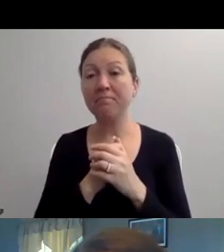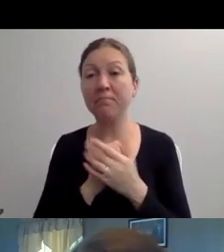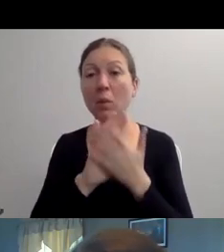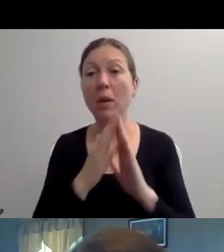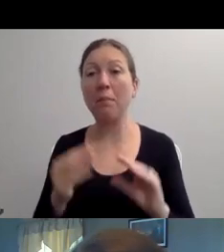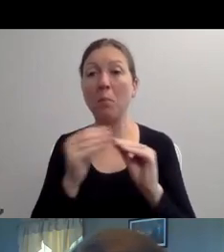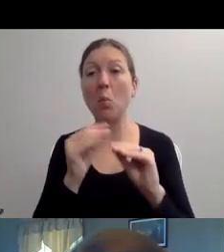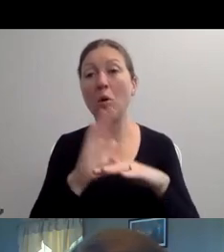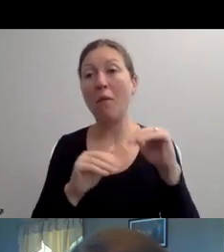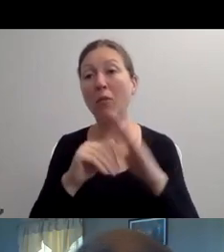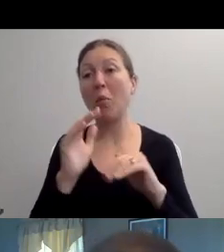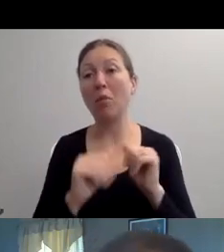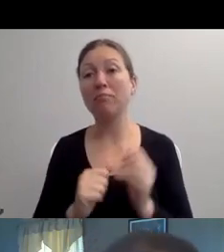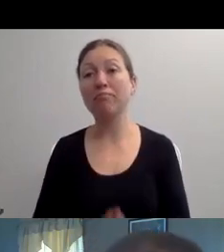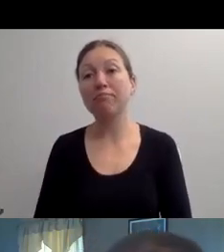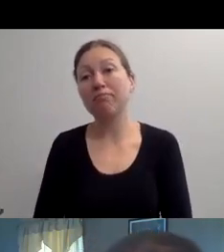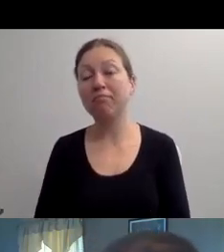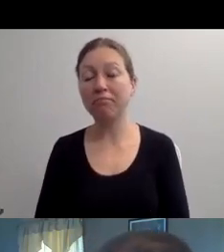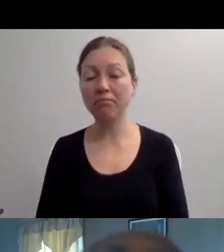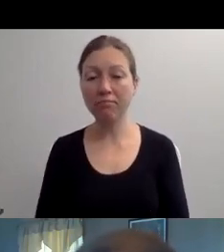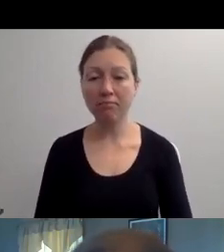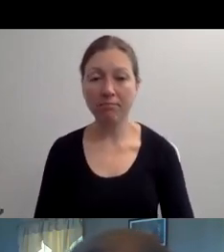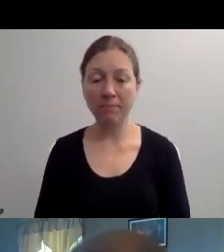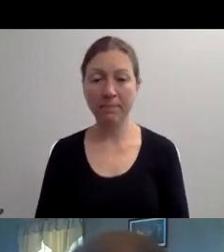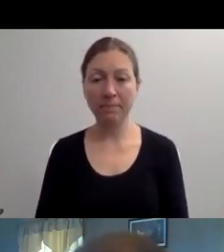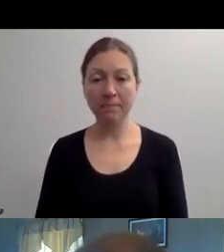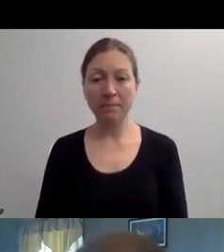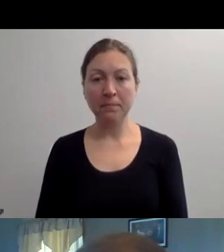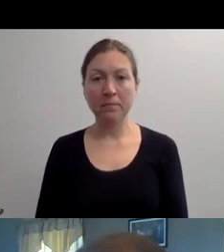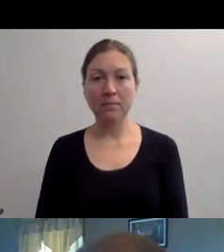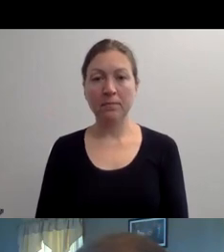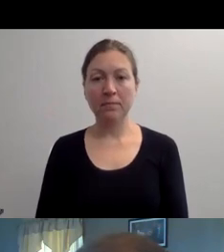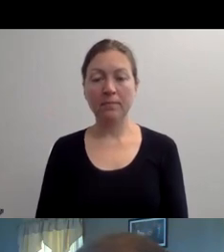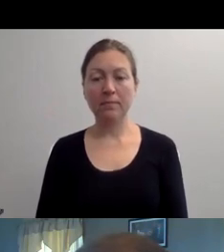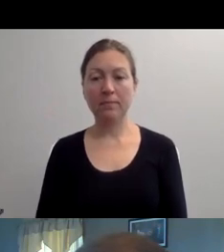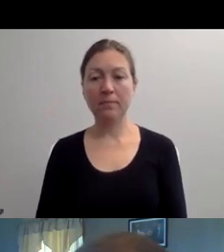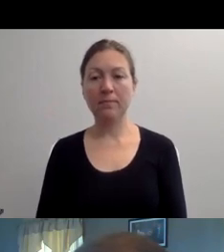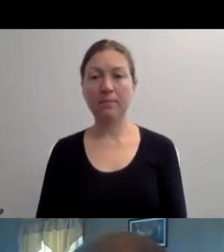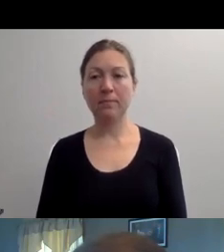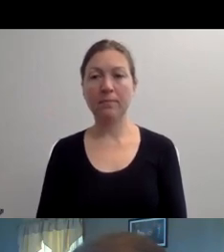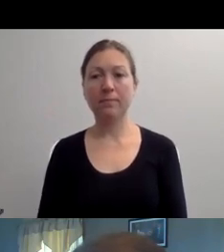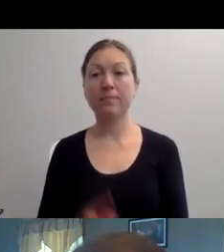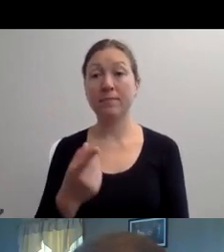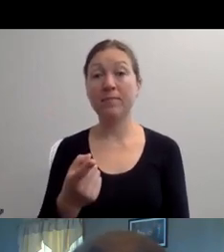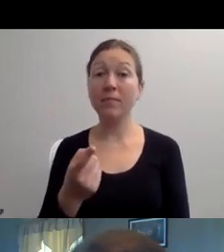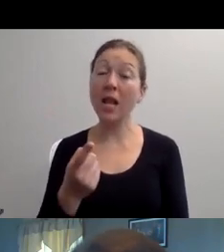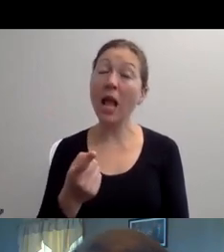OTHER." "AND I CAN'T TELL YOU HOW MANY PEOPLE HAVE COME UP AND SAID I'VE ALWAYS WANTED TO MEET YOU.